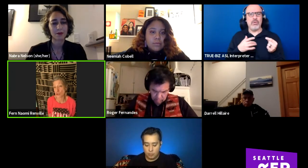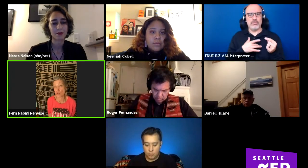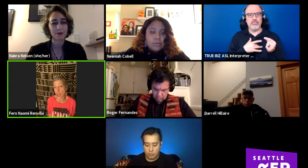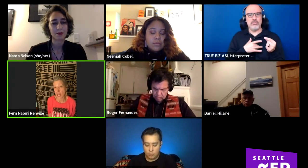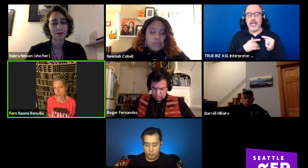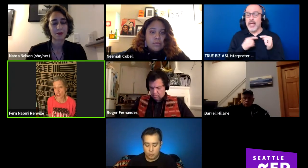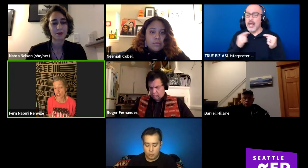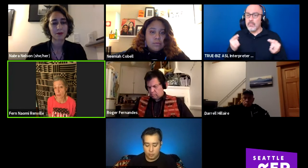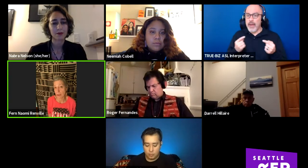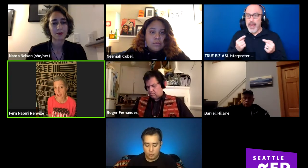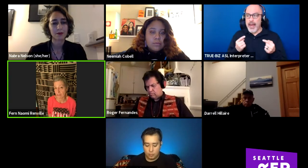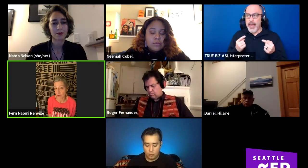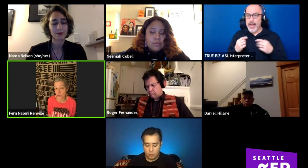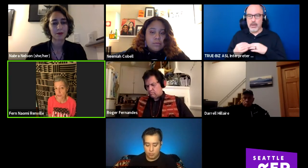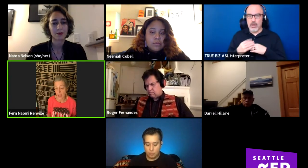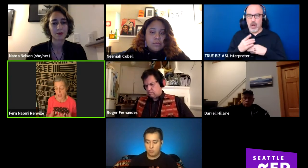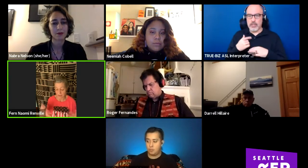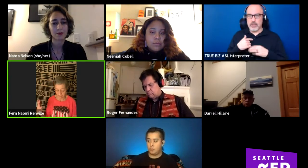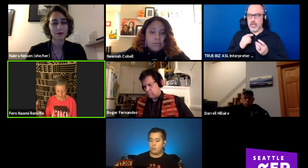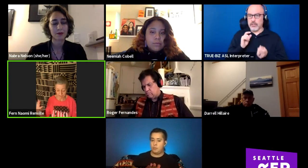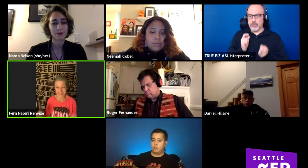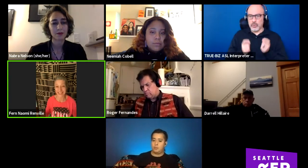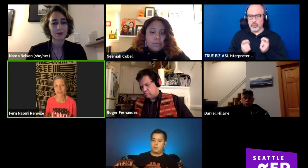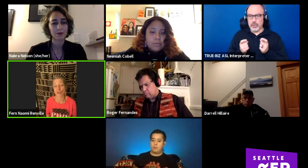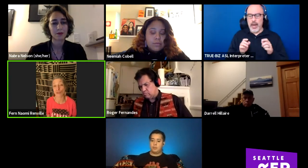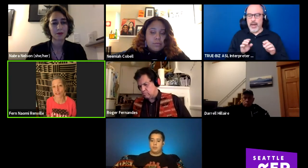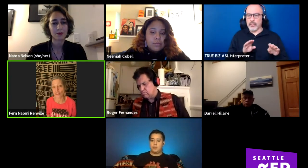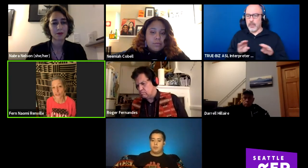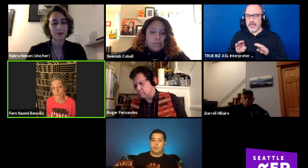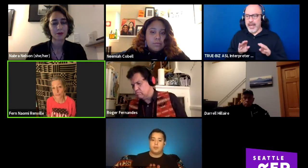to change our behaviors and seek solutions,